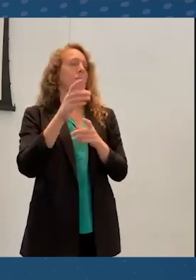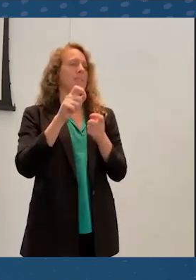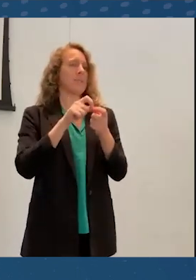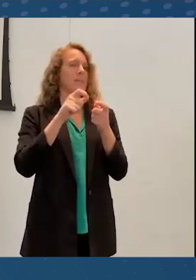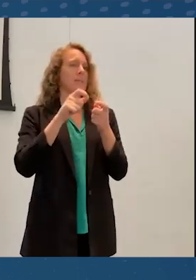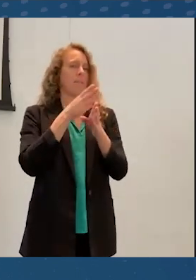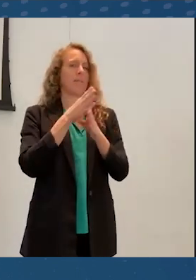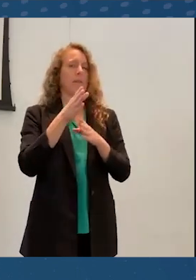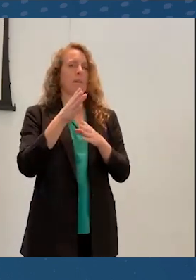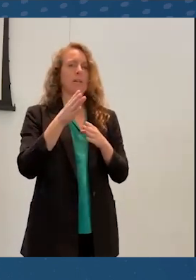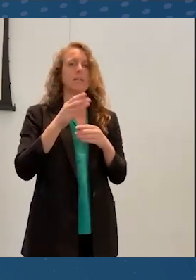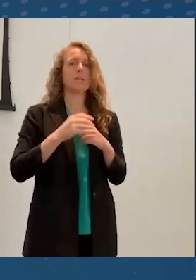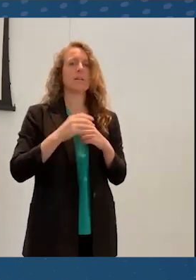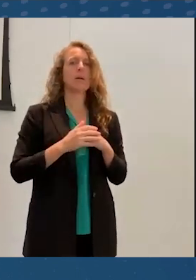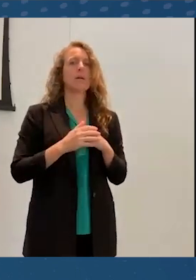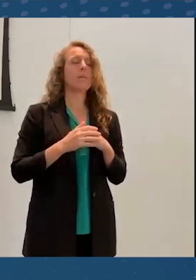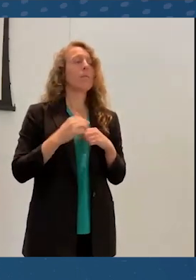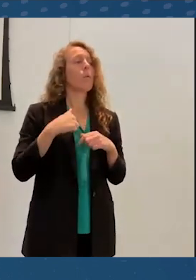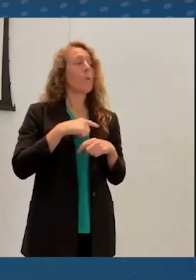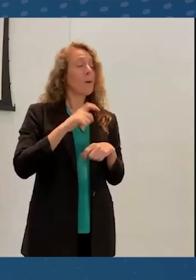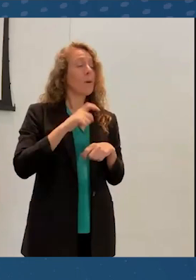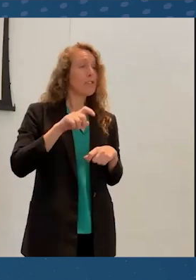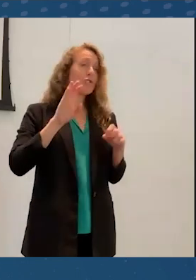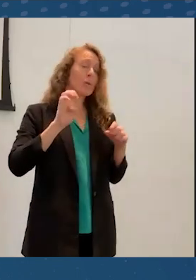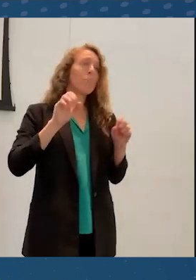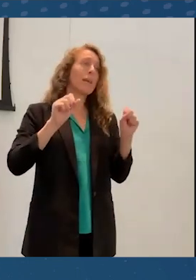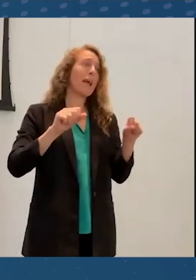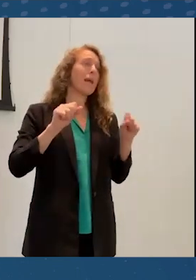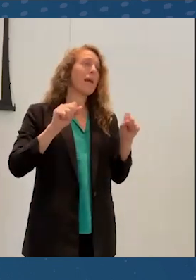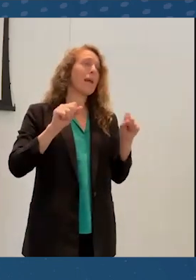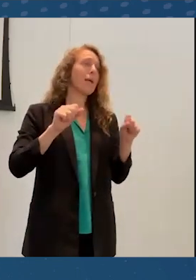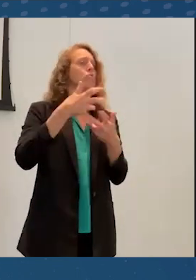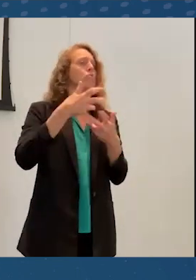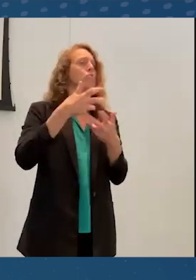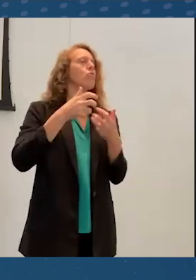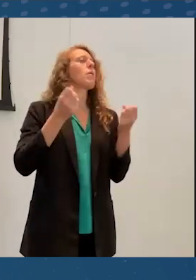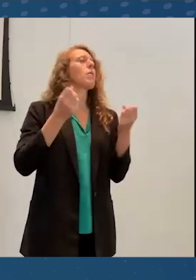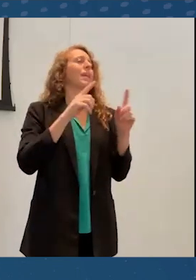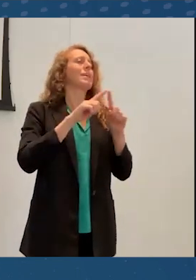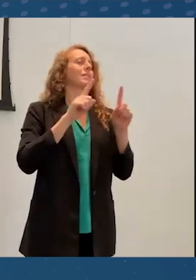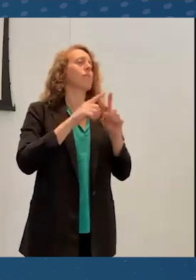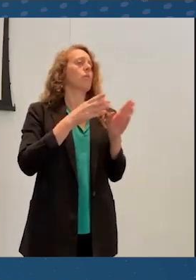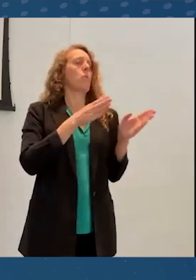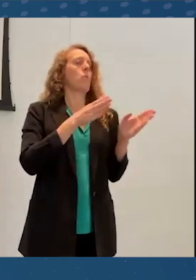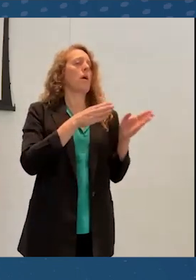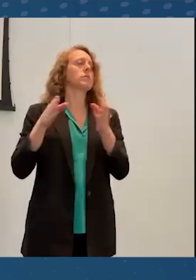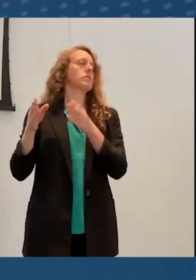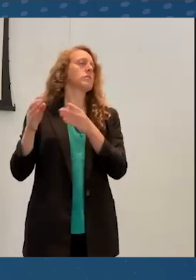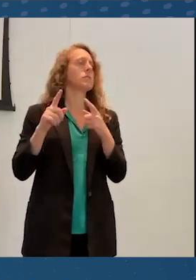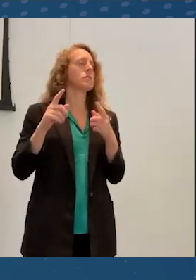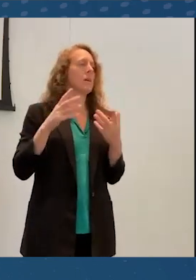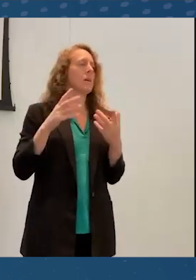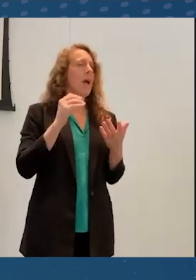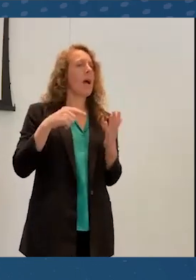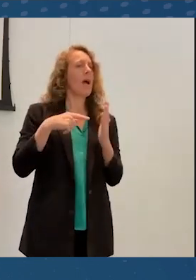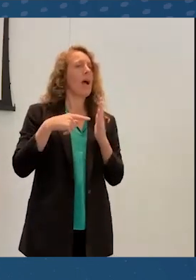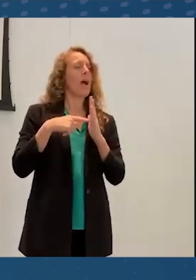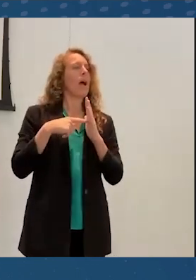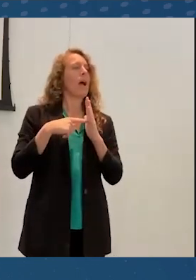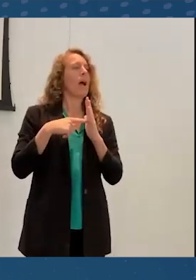should be able to socialize in multiple modalities and render and represent our social cues in multiple channels